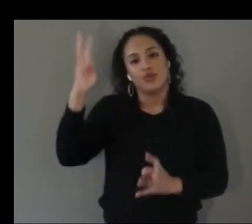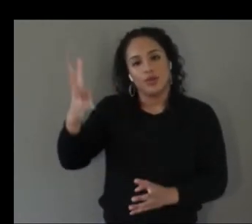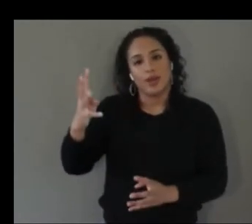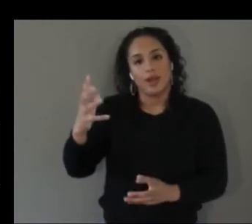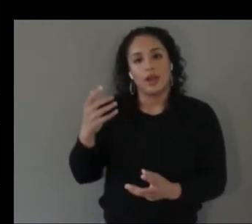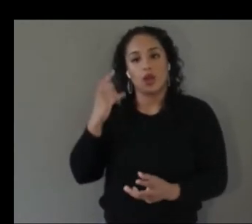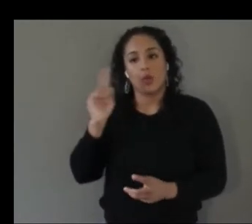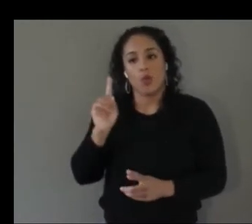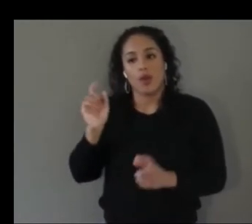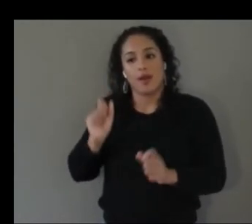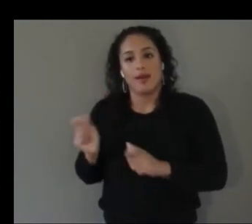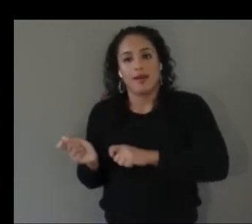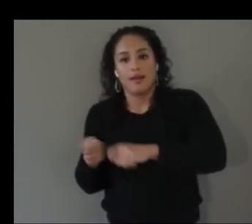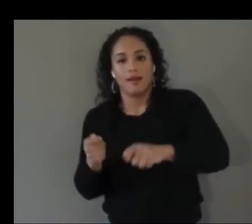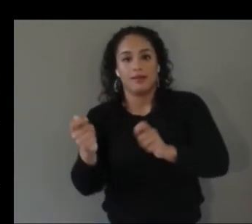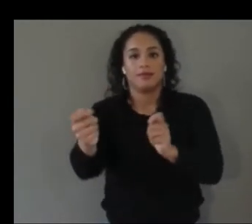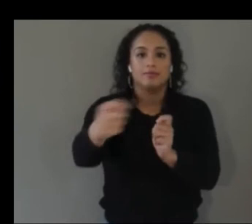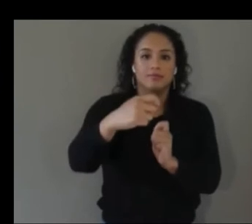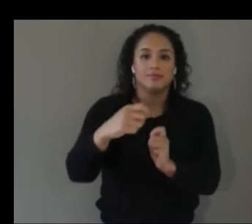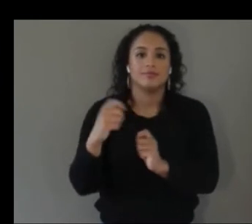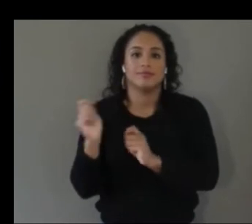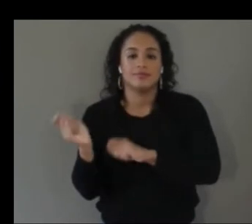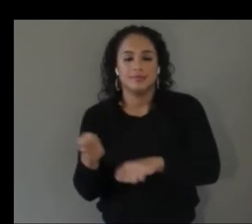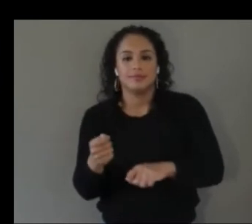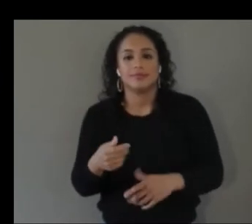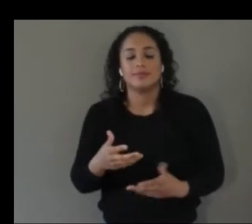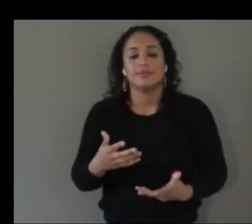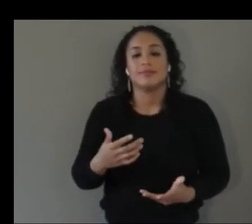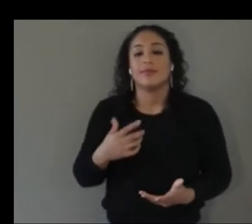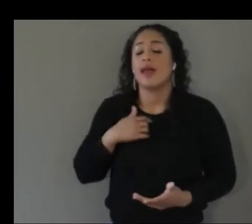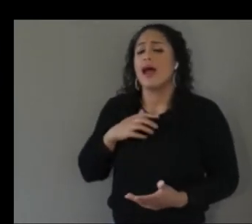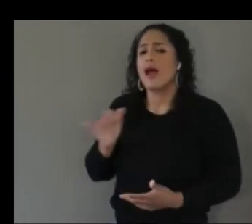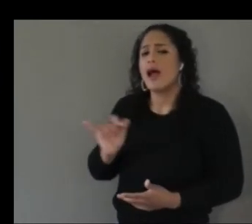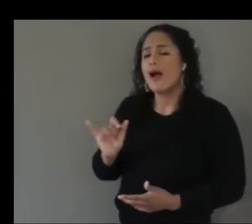okay makes sense and then i cut you off what were you going to say was there another part to the